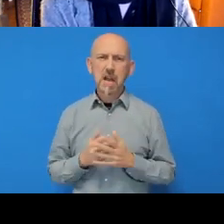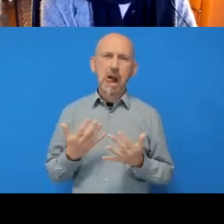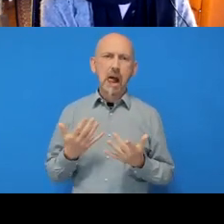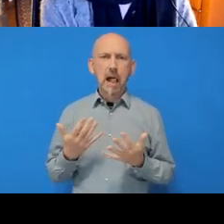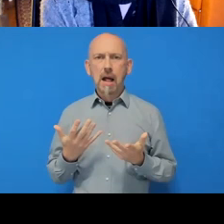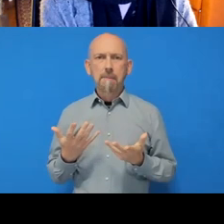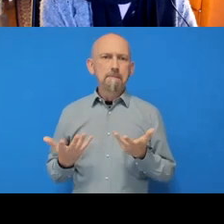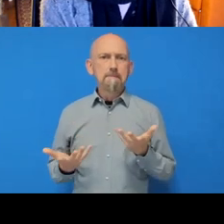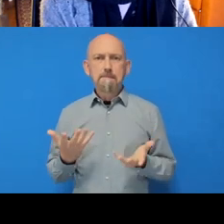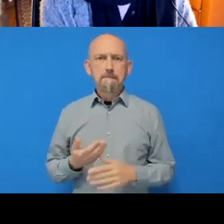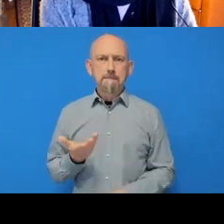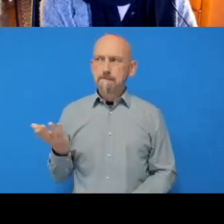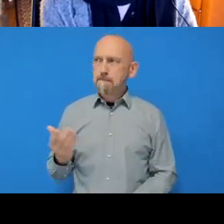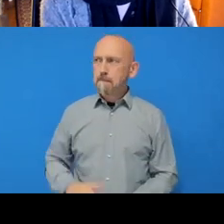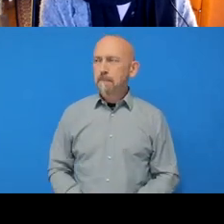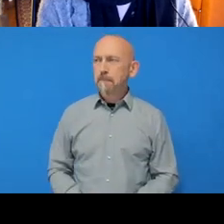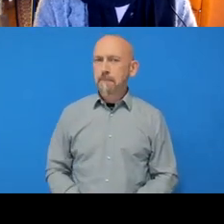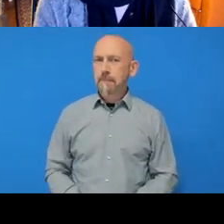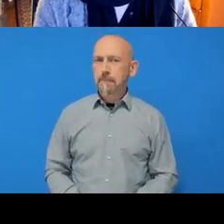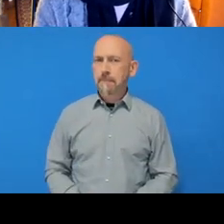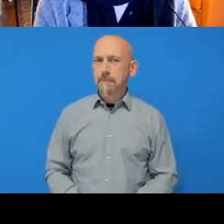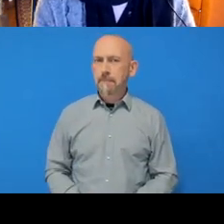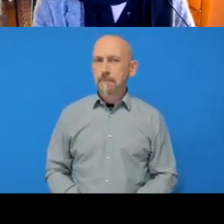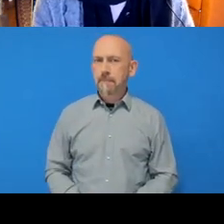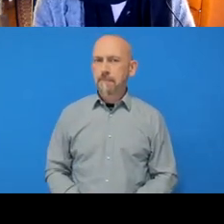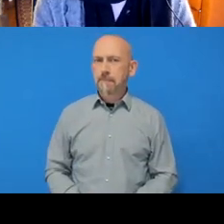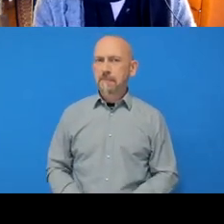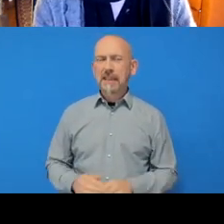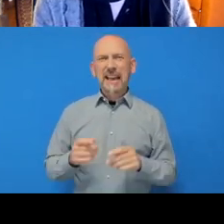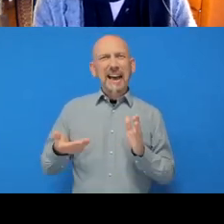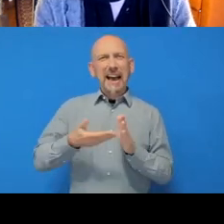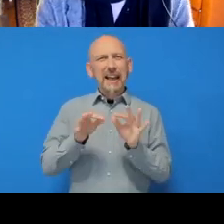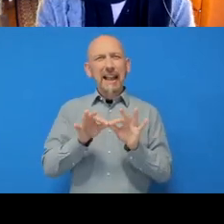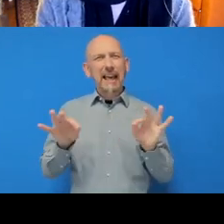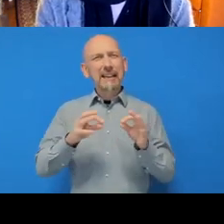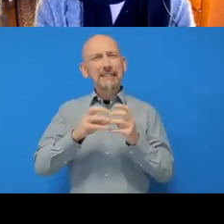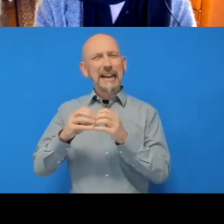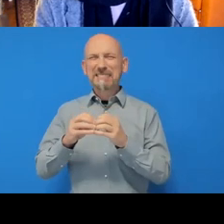‘Added a line of text’, it's not a very good message. You should try to be as descriptive but brief as possible,